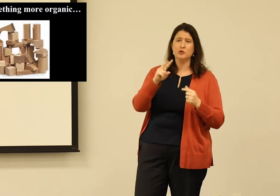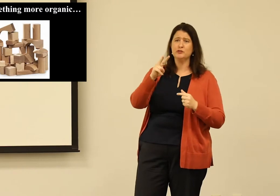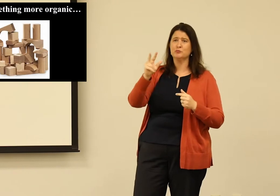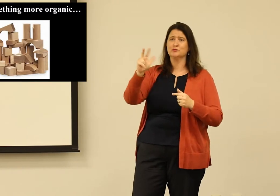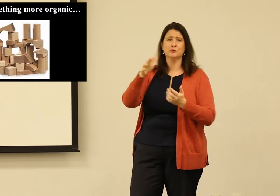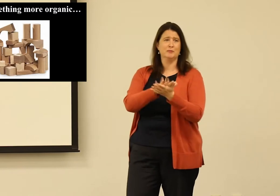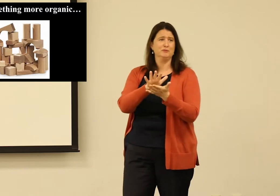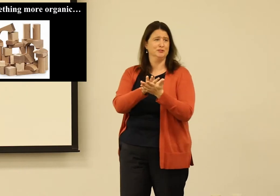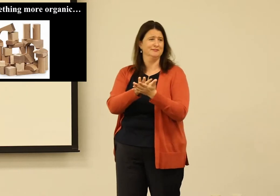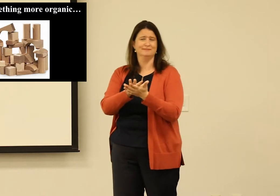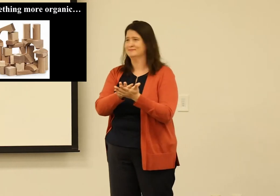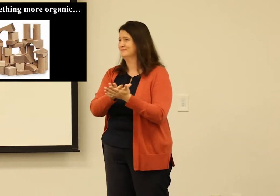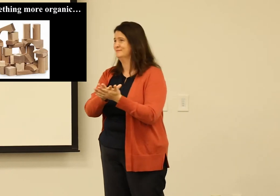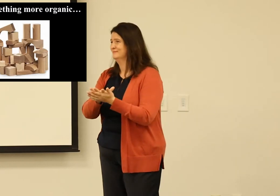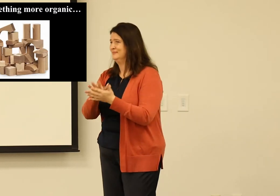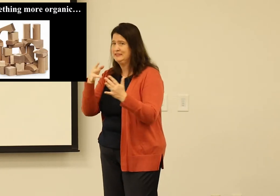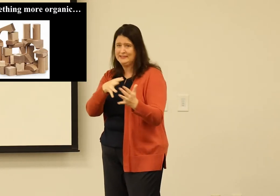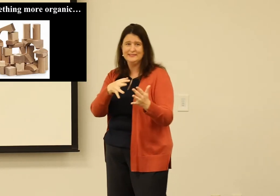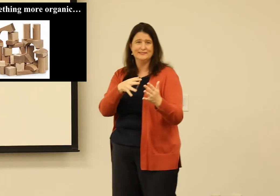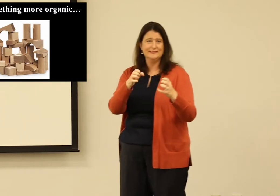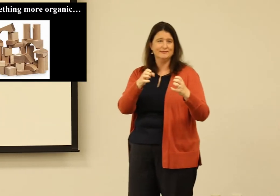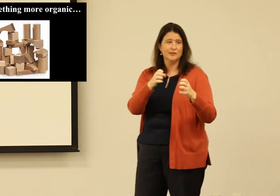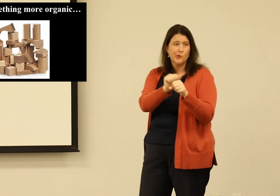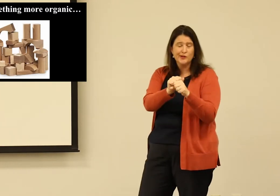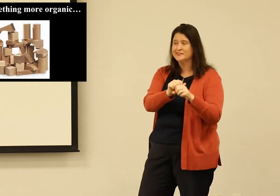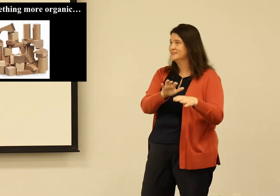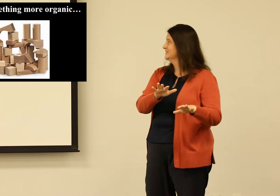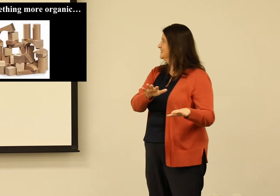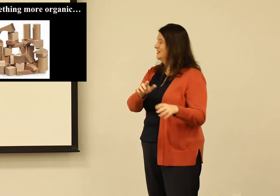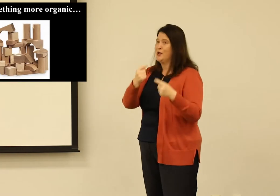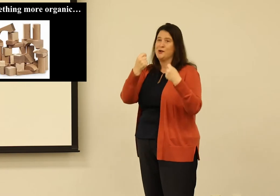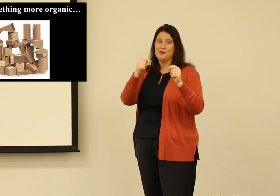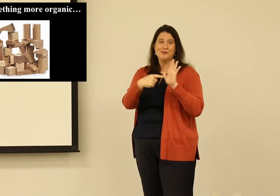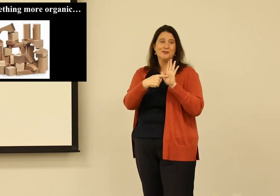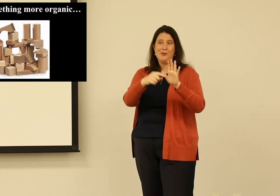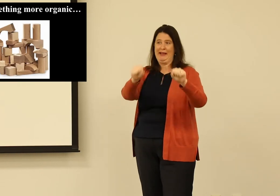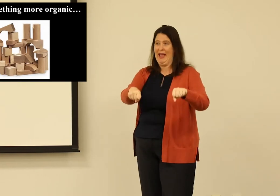"Yes, but remember, I'm doing double, triple the work.